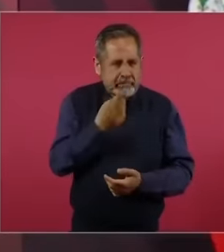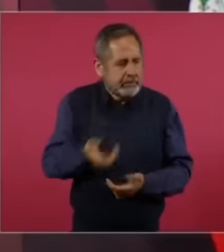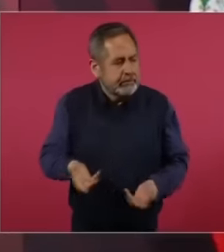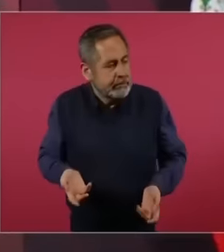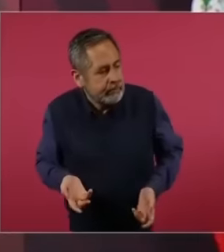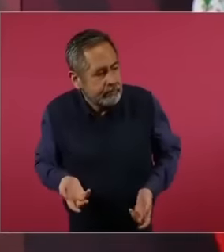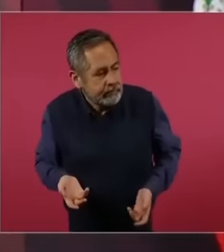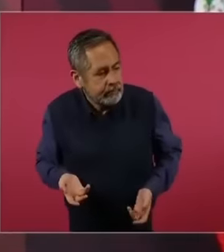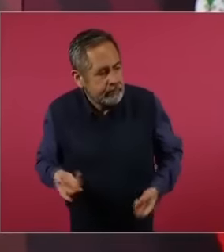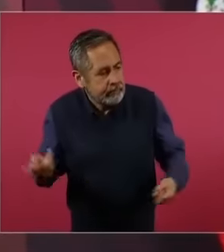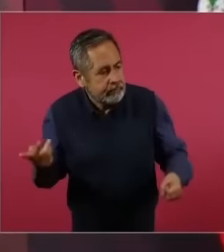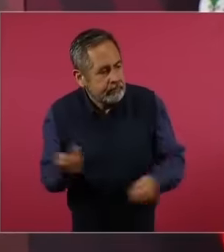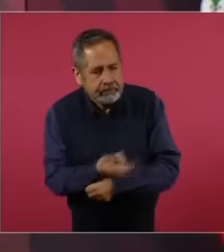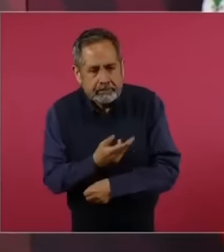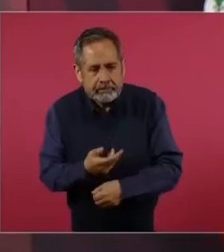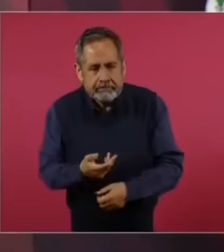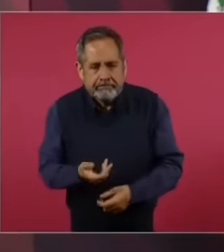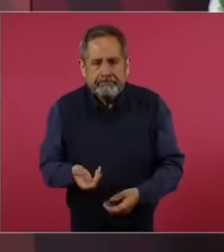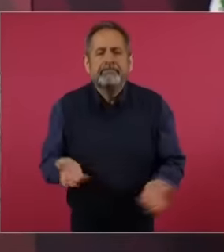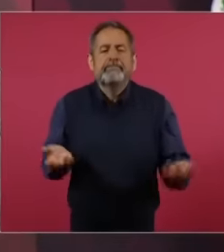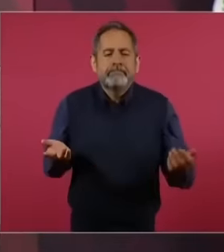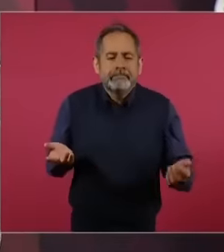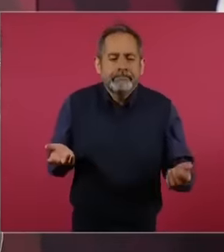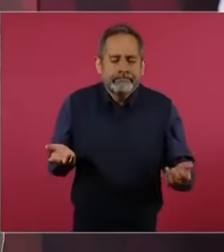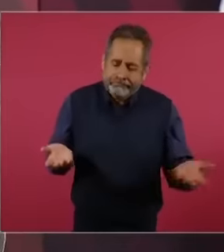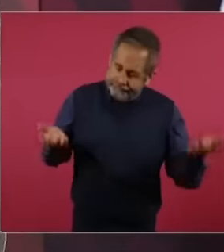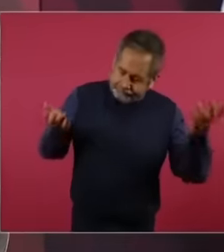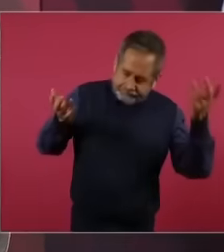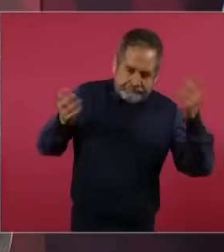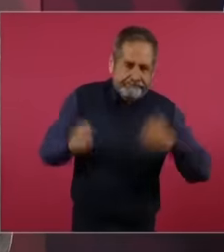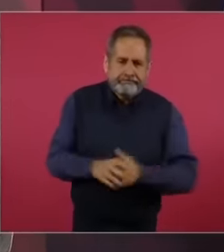eh pure